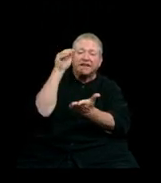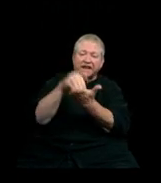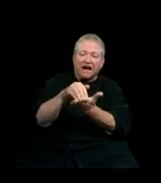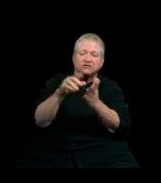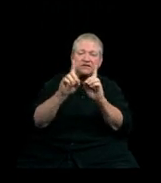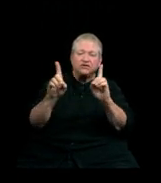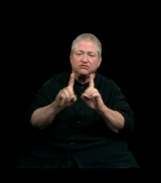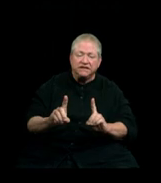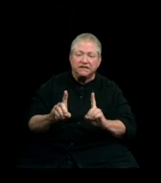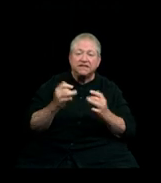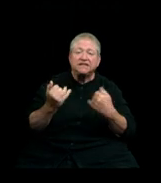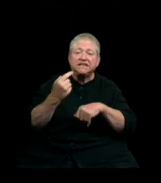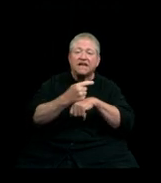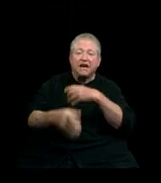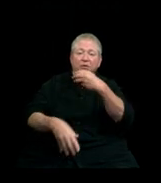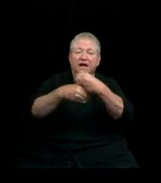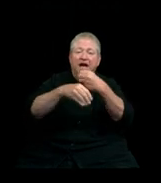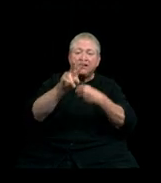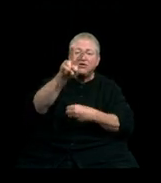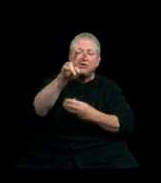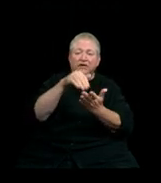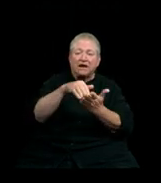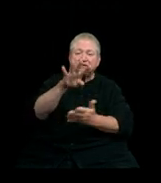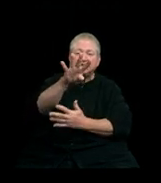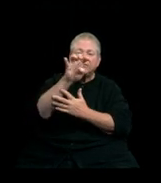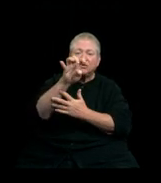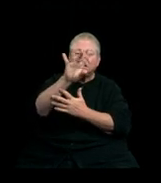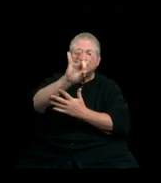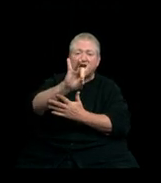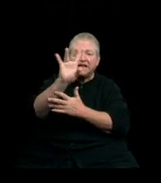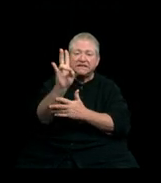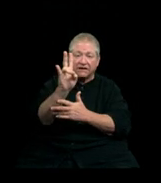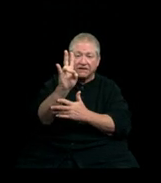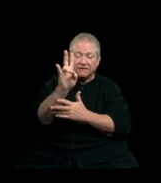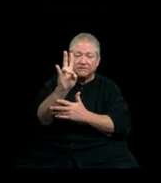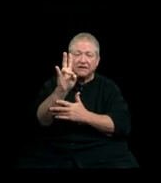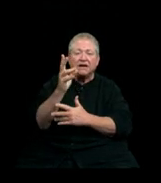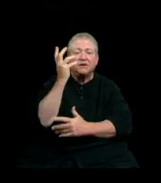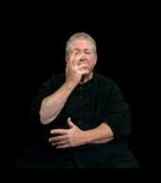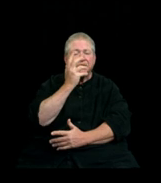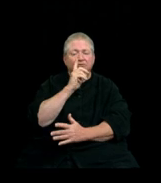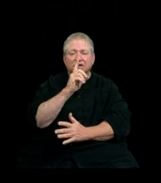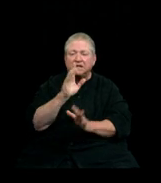Today we add 2,487. This is a truly momentous occasion.